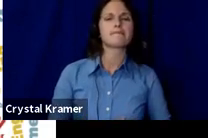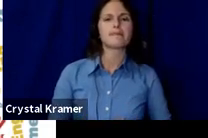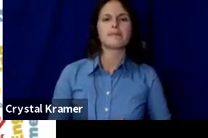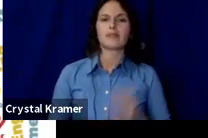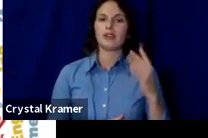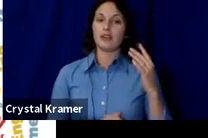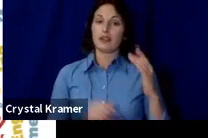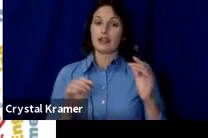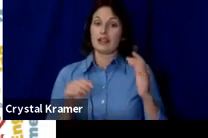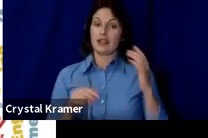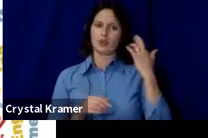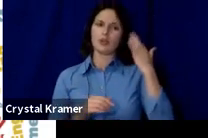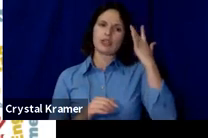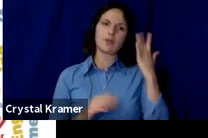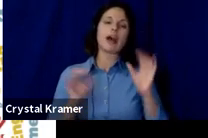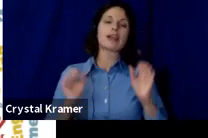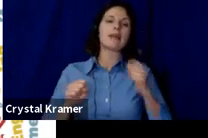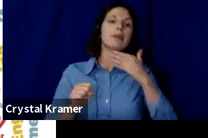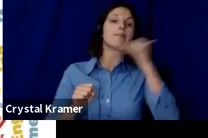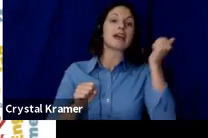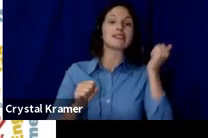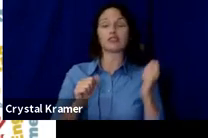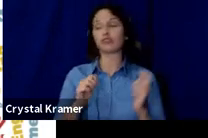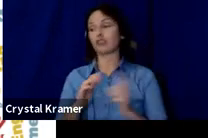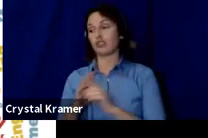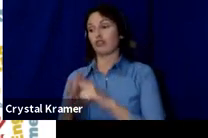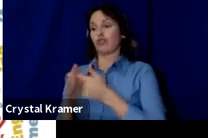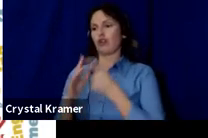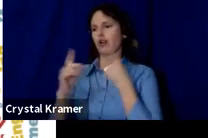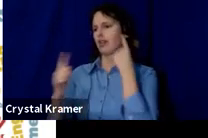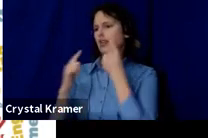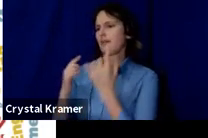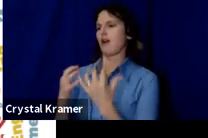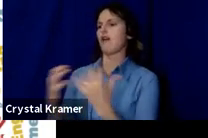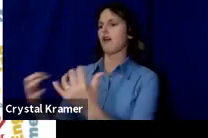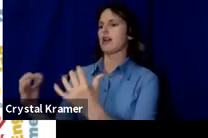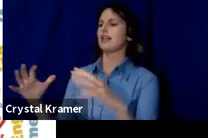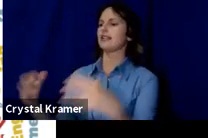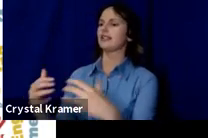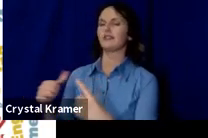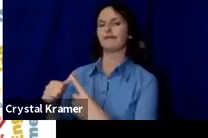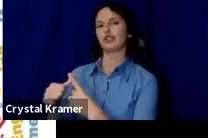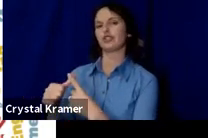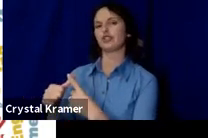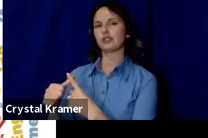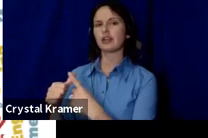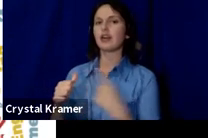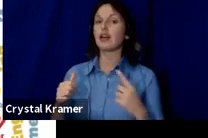the audience. This will help you determine how much money or fundraising your network can support.